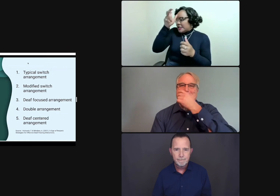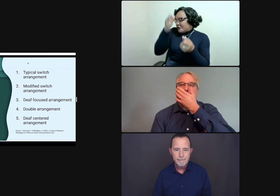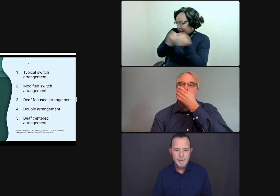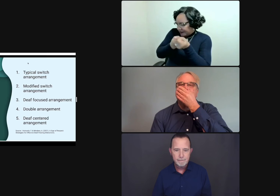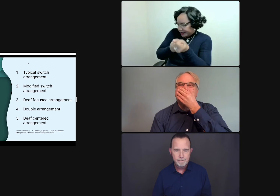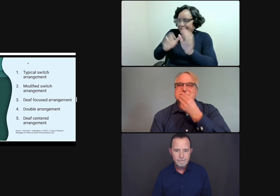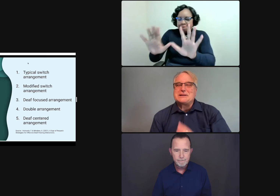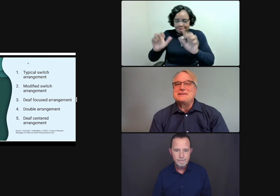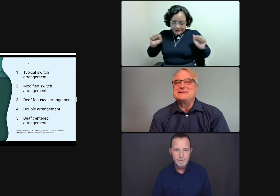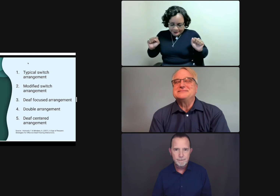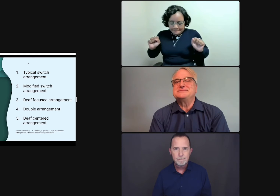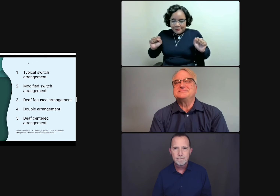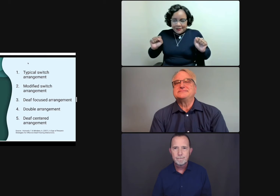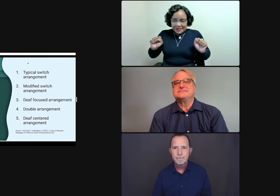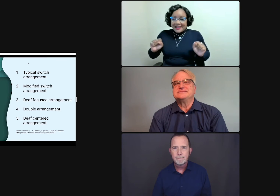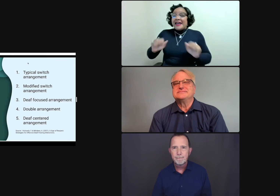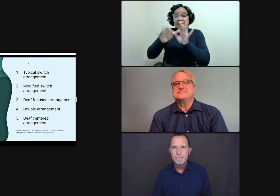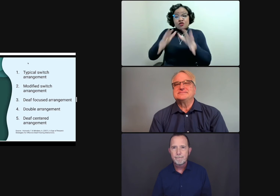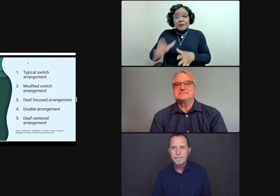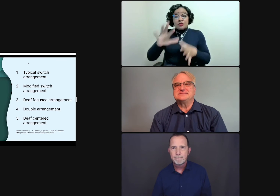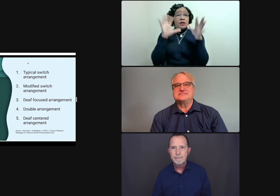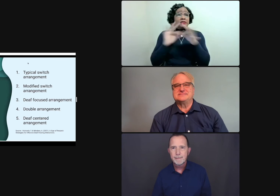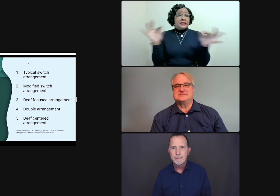OK, well, let me play devil's advocate for a moment, OK?